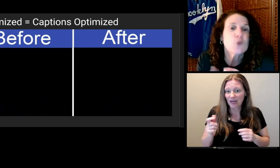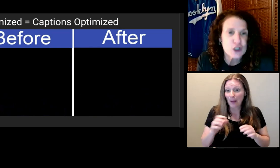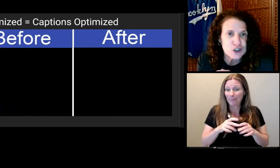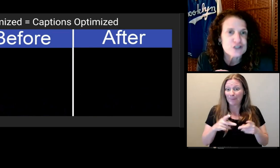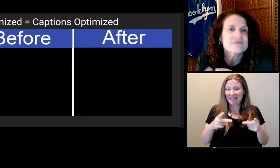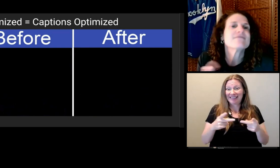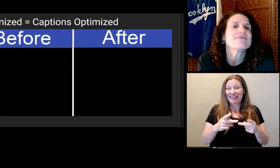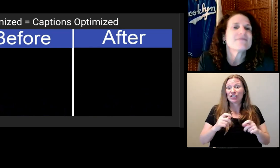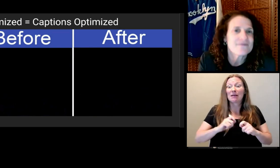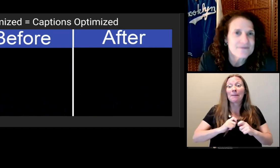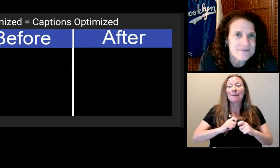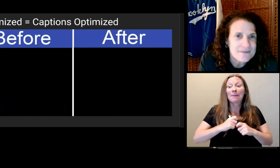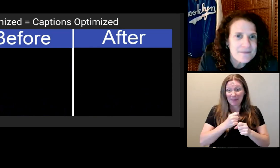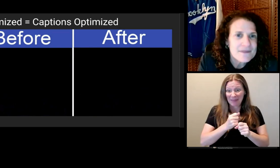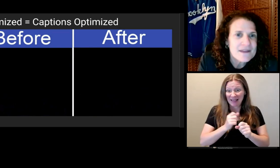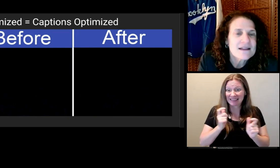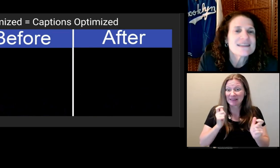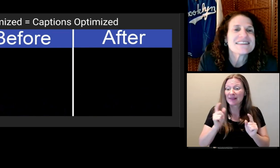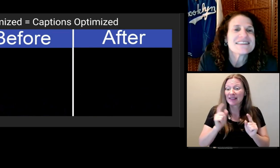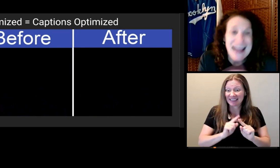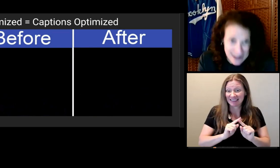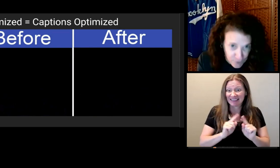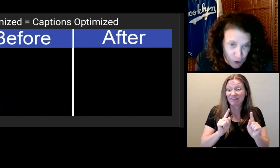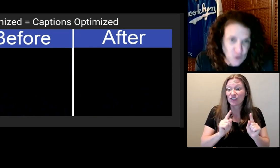The original had long lines.